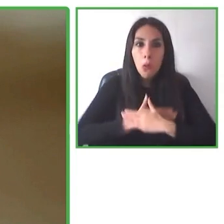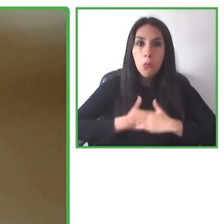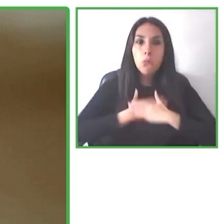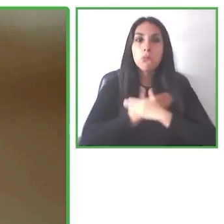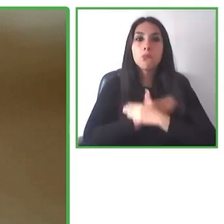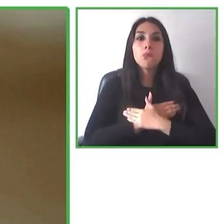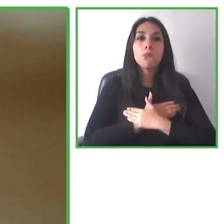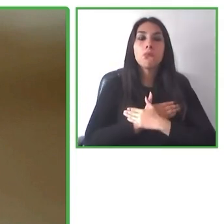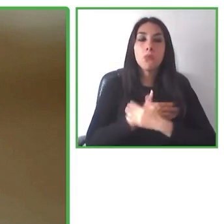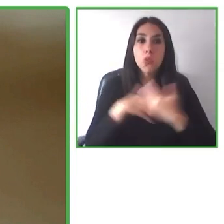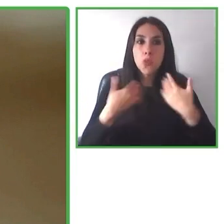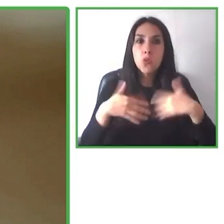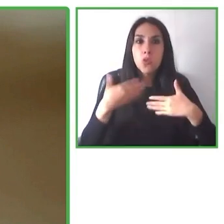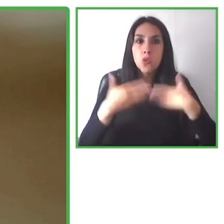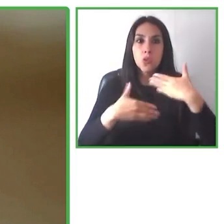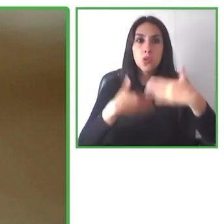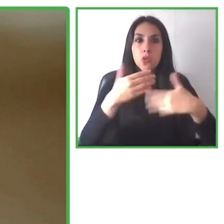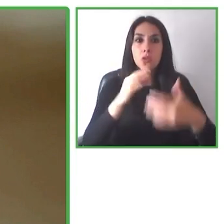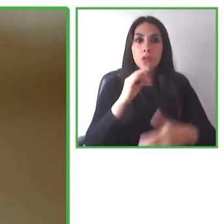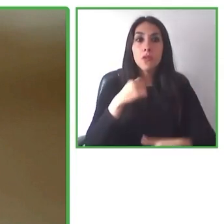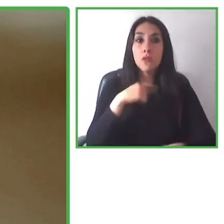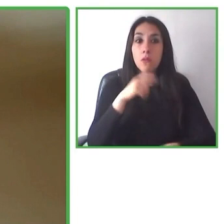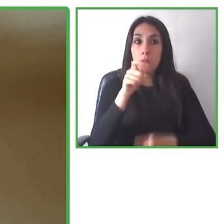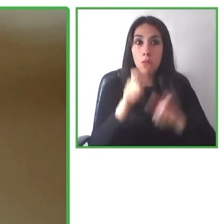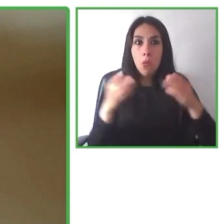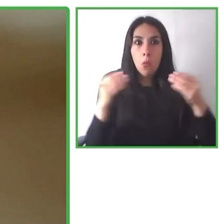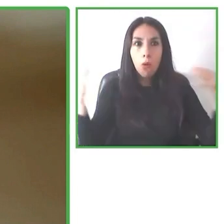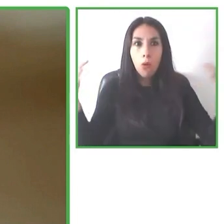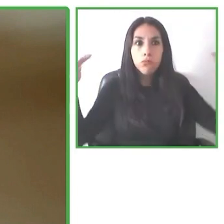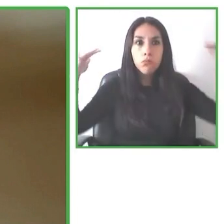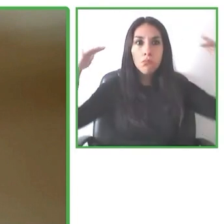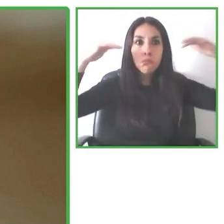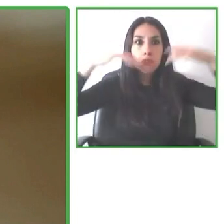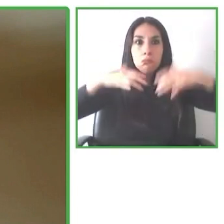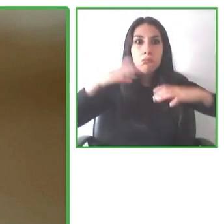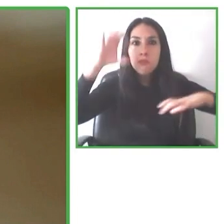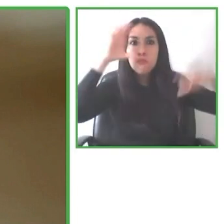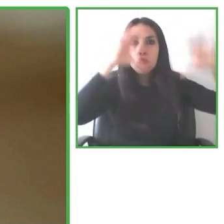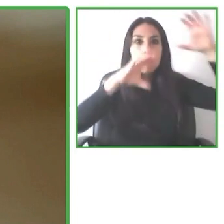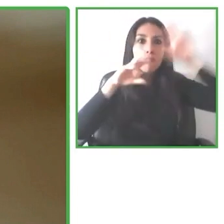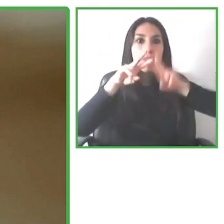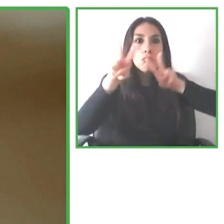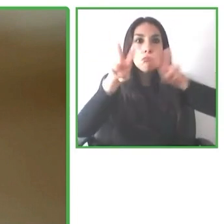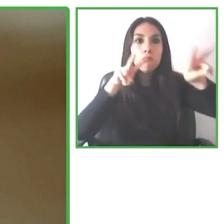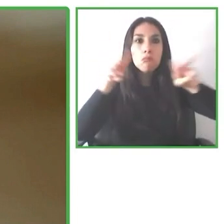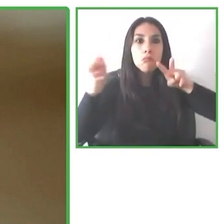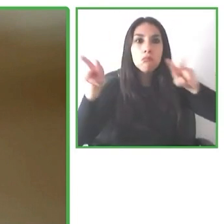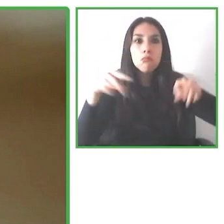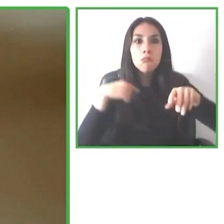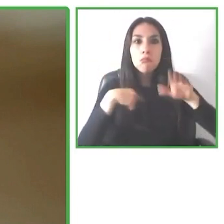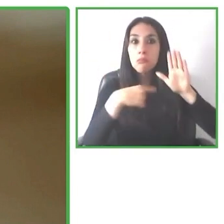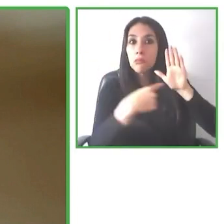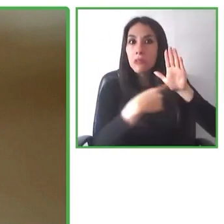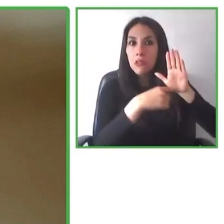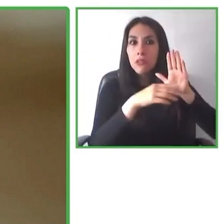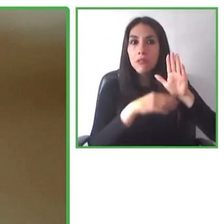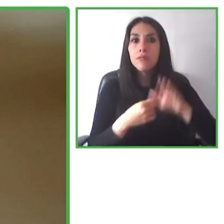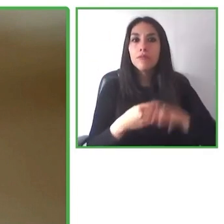very high quality for any tourist. So this standard has already been published